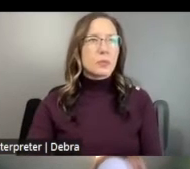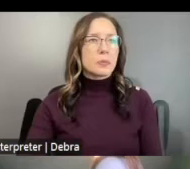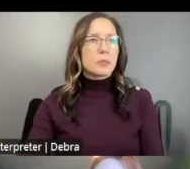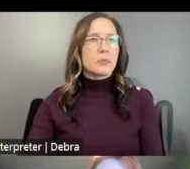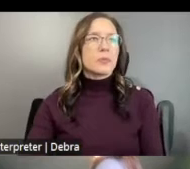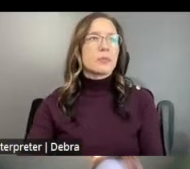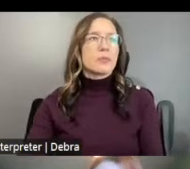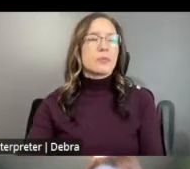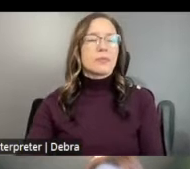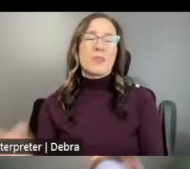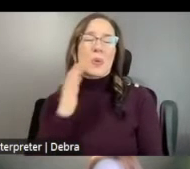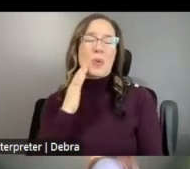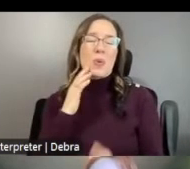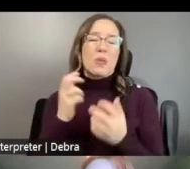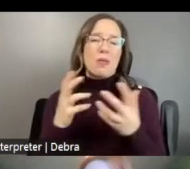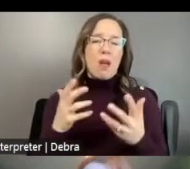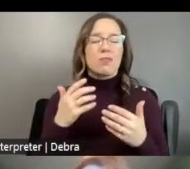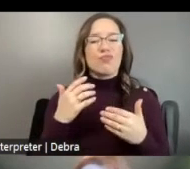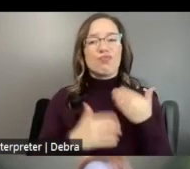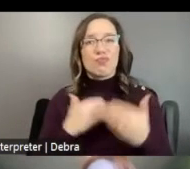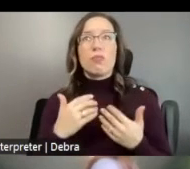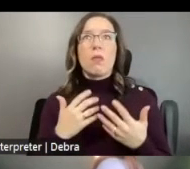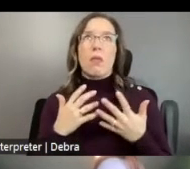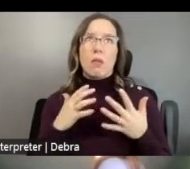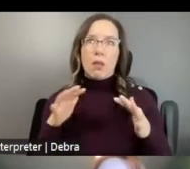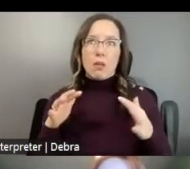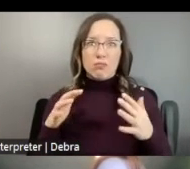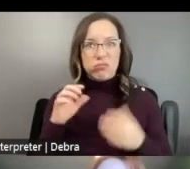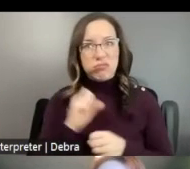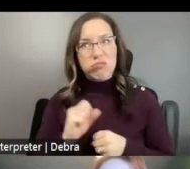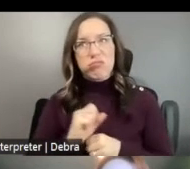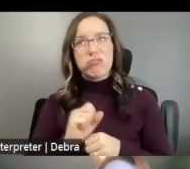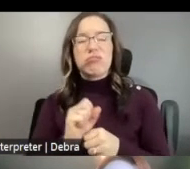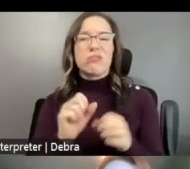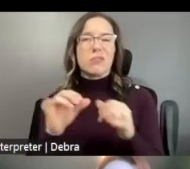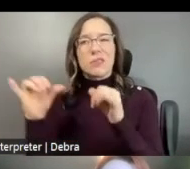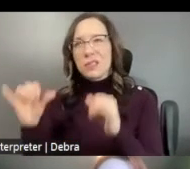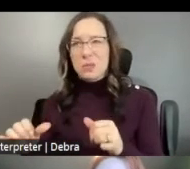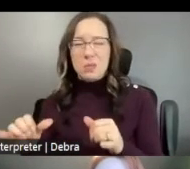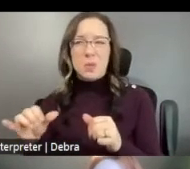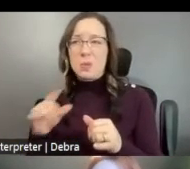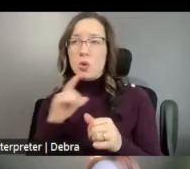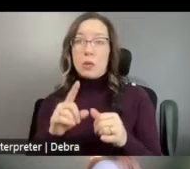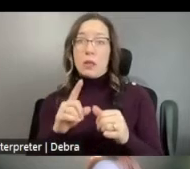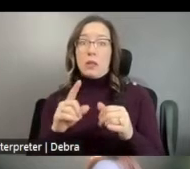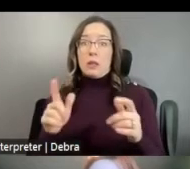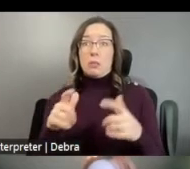A LOT OF DIFFERENT STEPS, DIFFERENT SYSTEMS, AND THE BIGGEST TAKEAWAY WE HOPE YOU'LL HAVE IS THAT